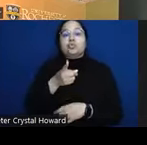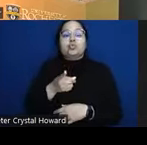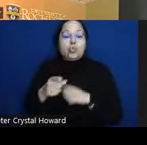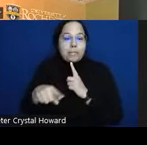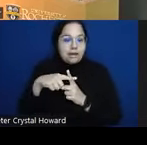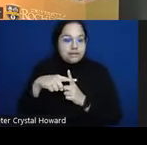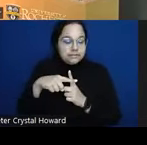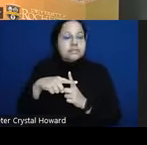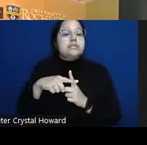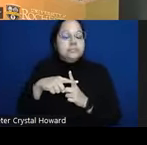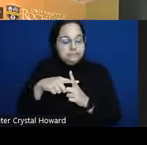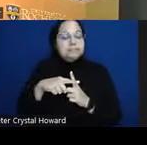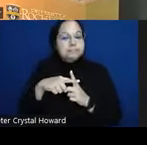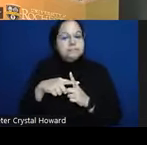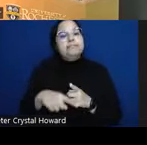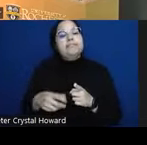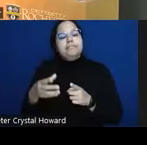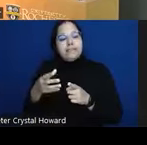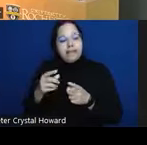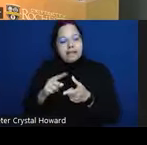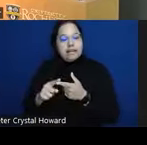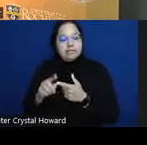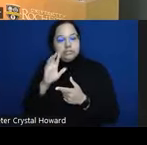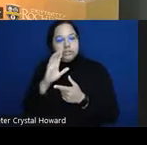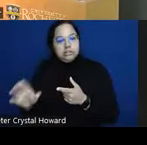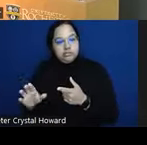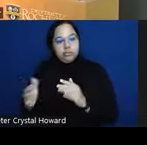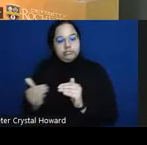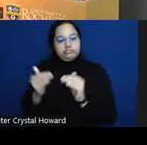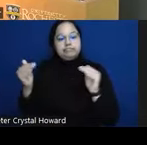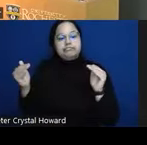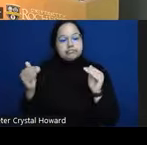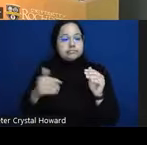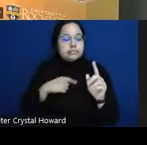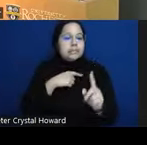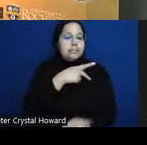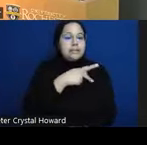way and we can come up with something called the positive predictive value again just fractions